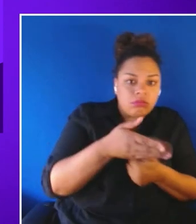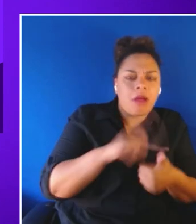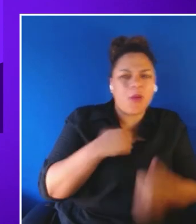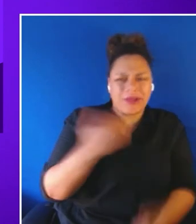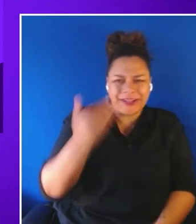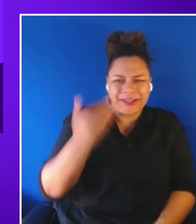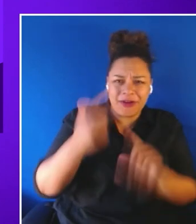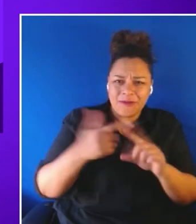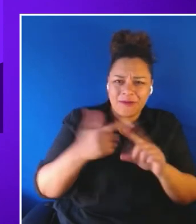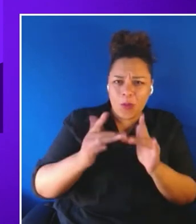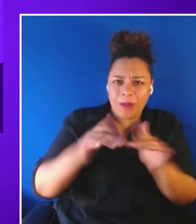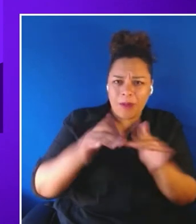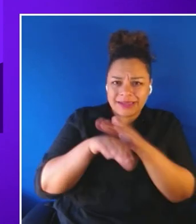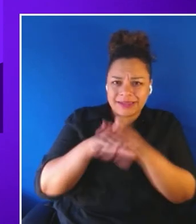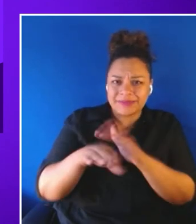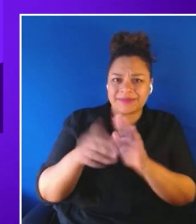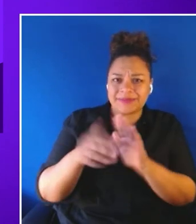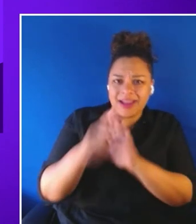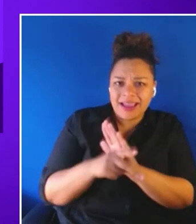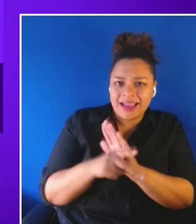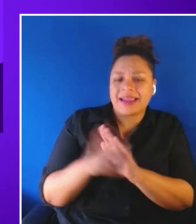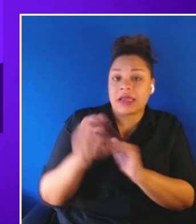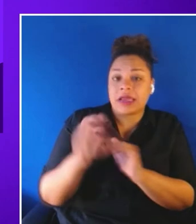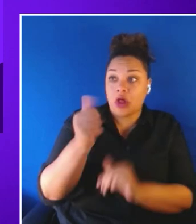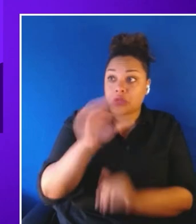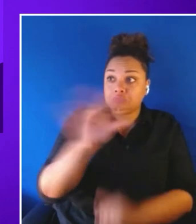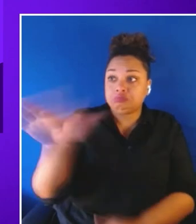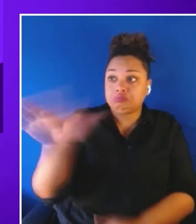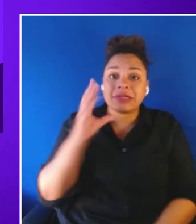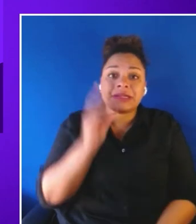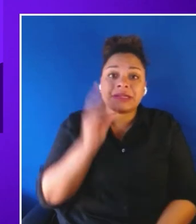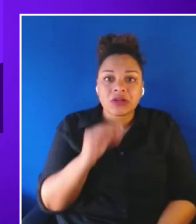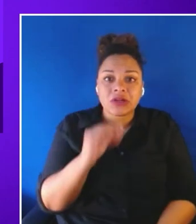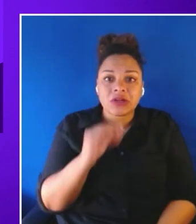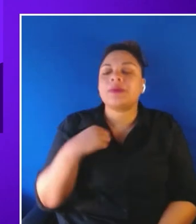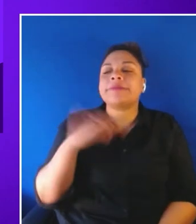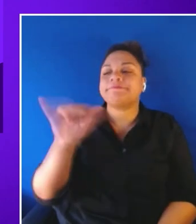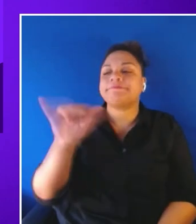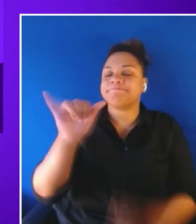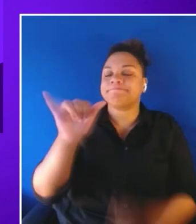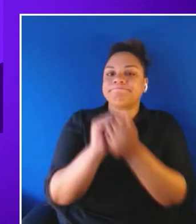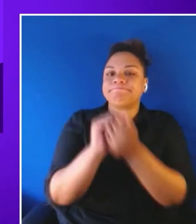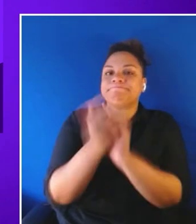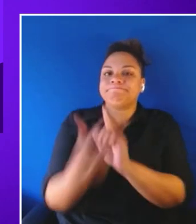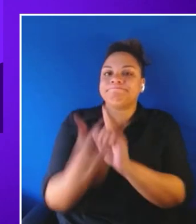and digital experiences, we extrapolate that into the VR technology, which means give additional